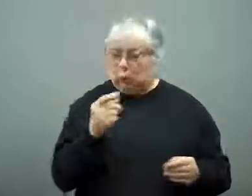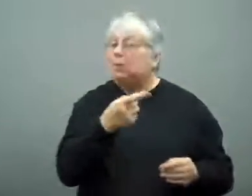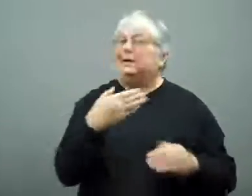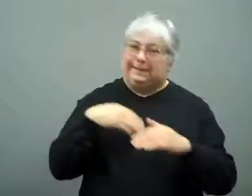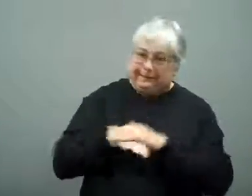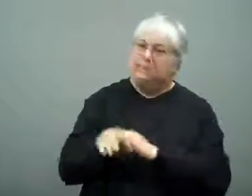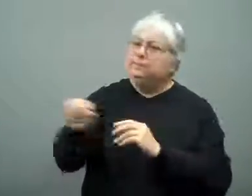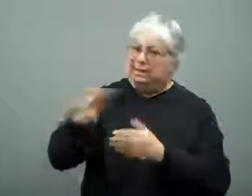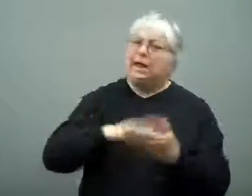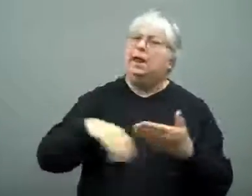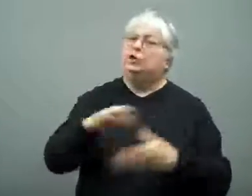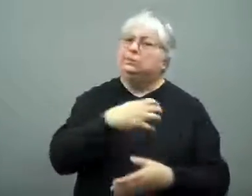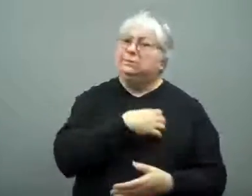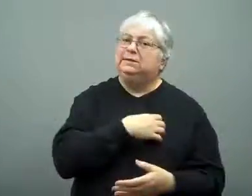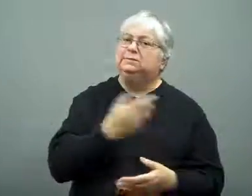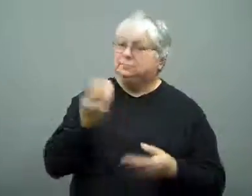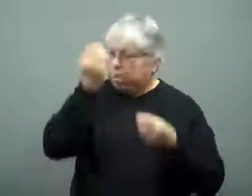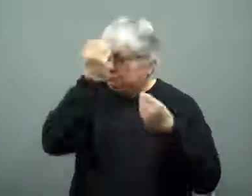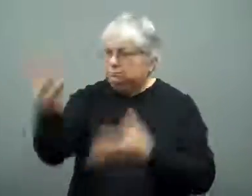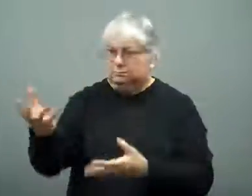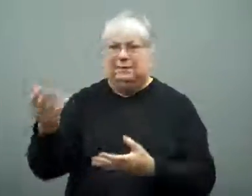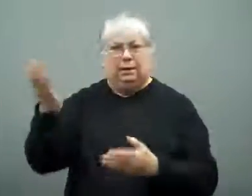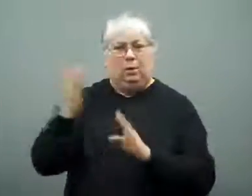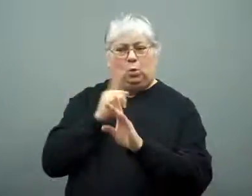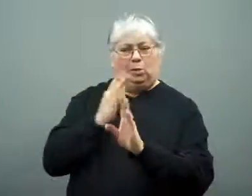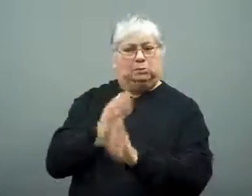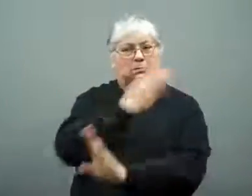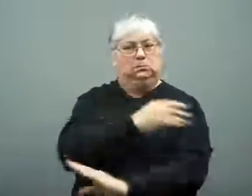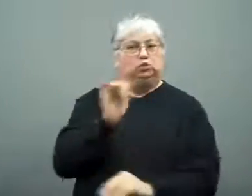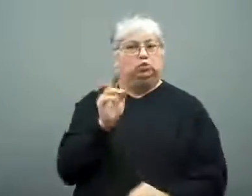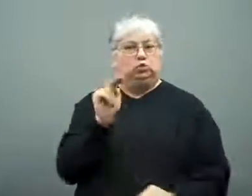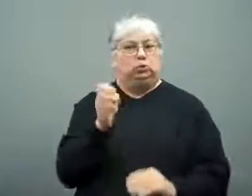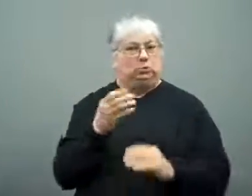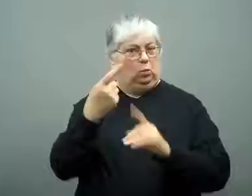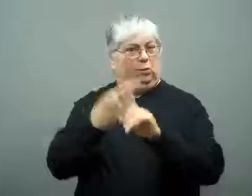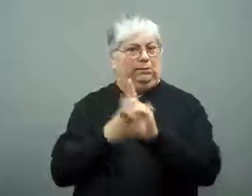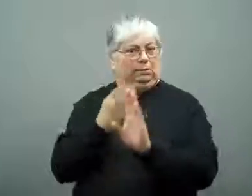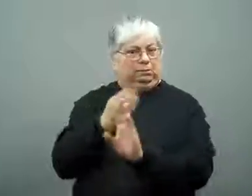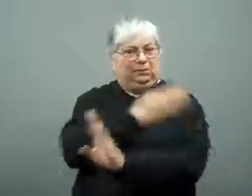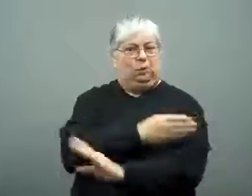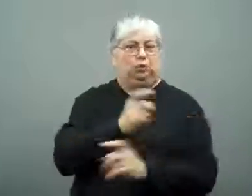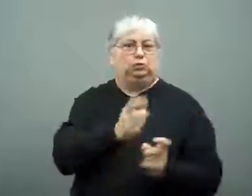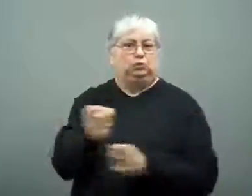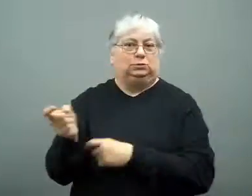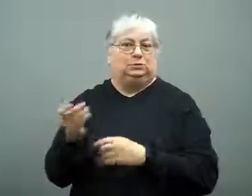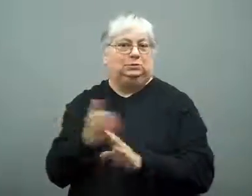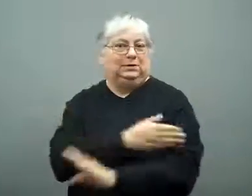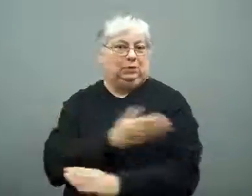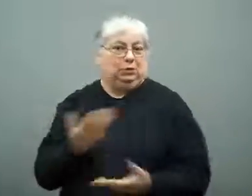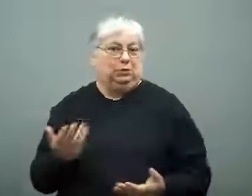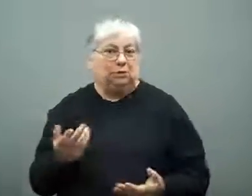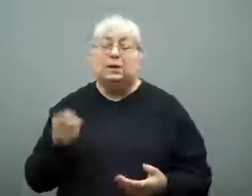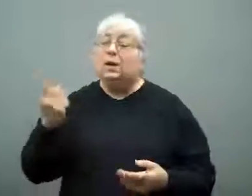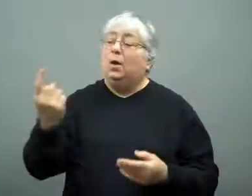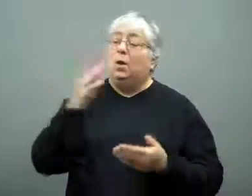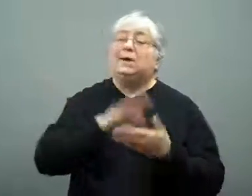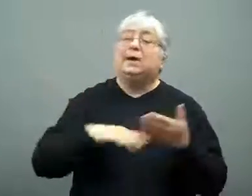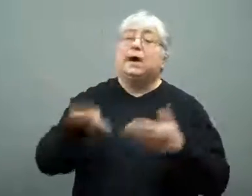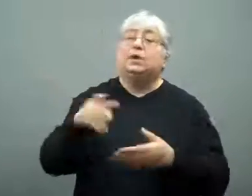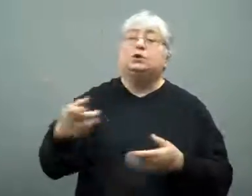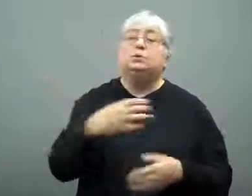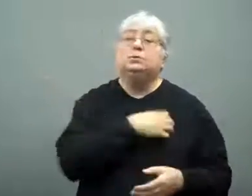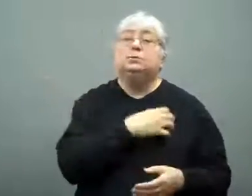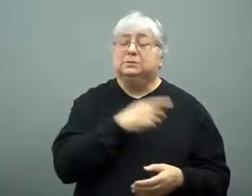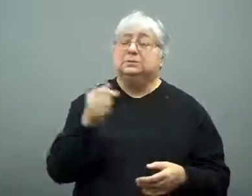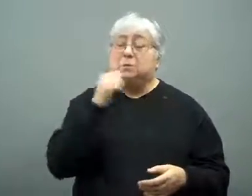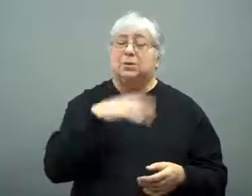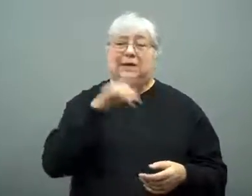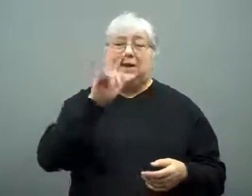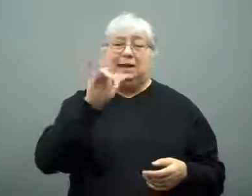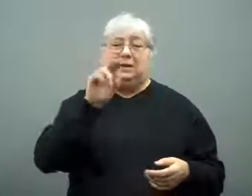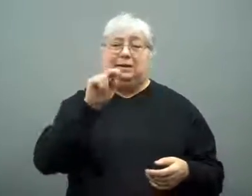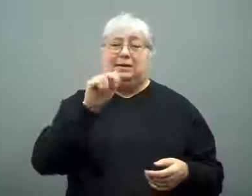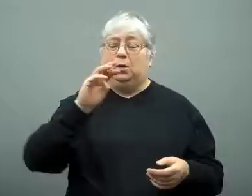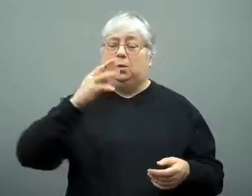She notified the campus police in June, a month before the shootings.